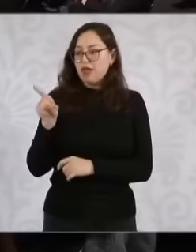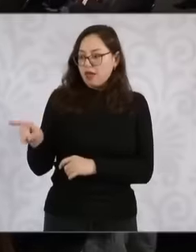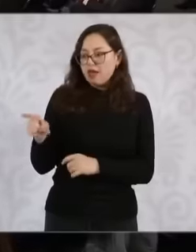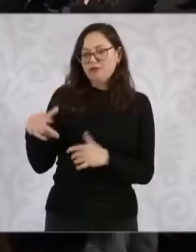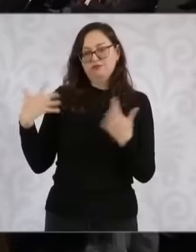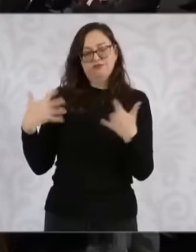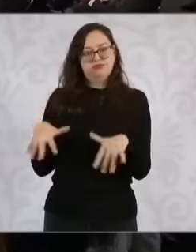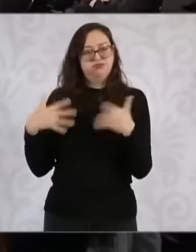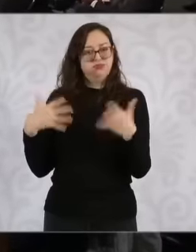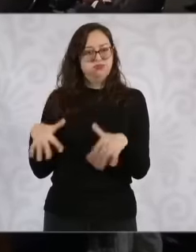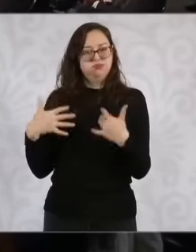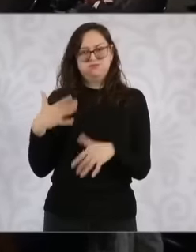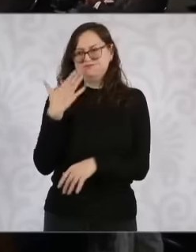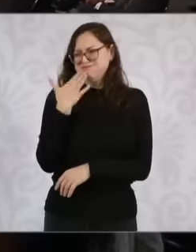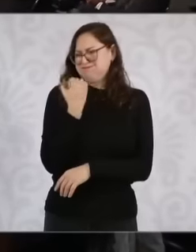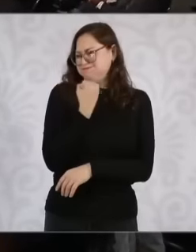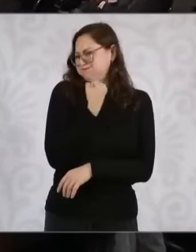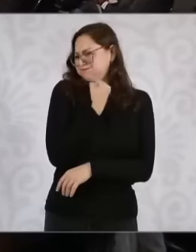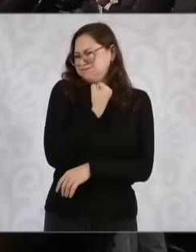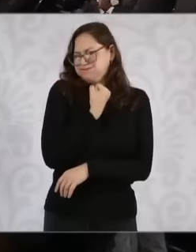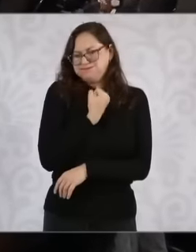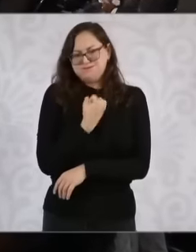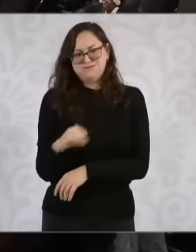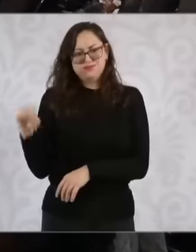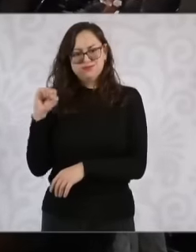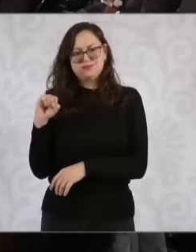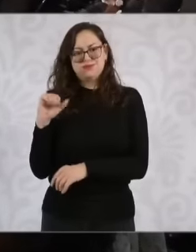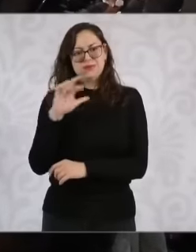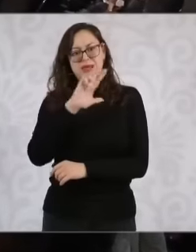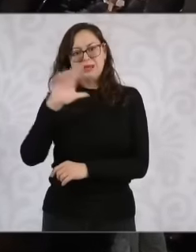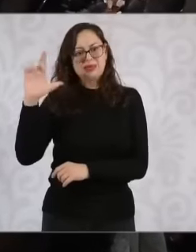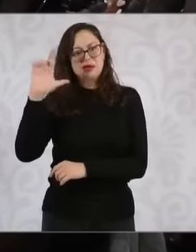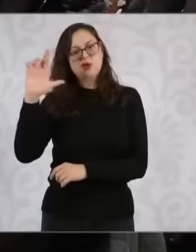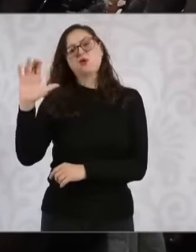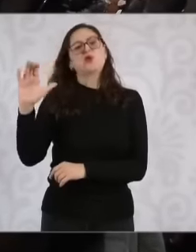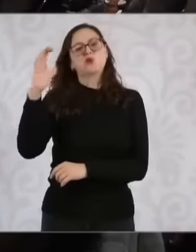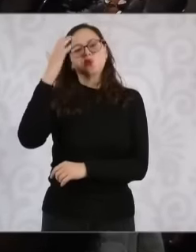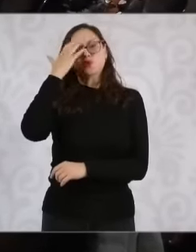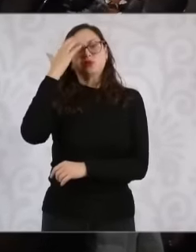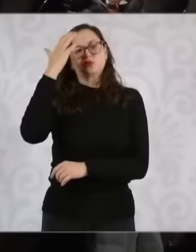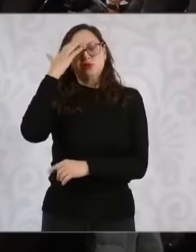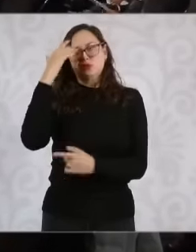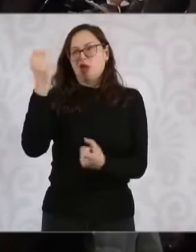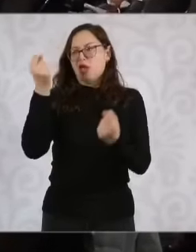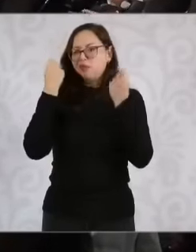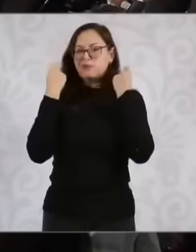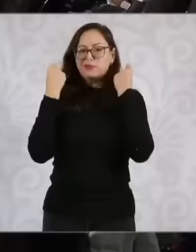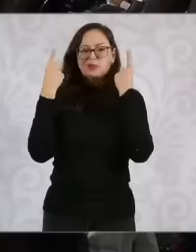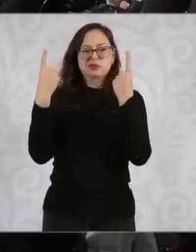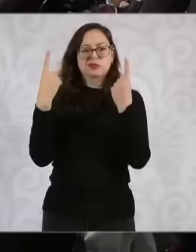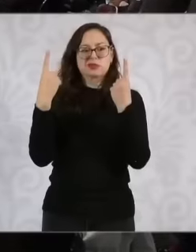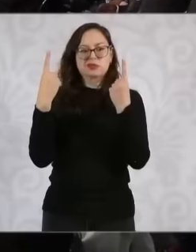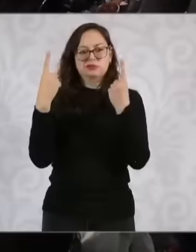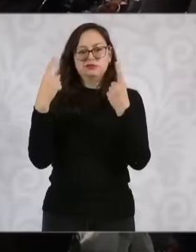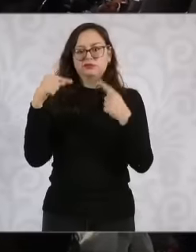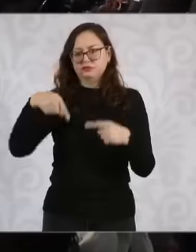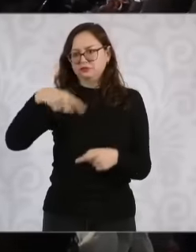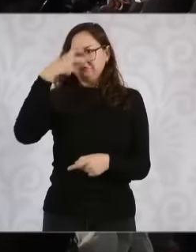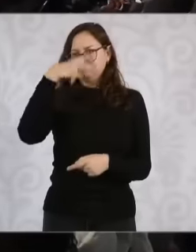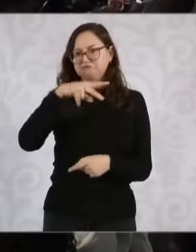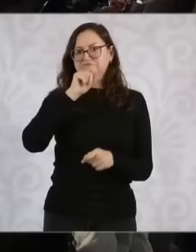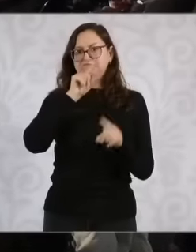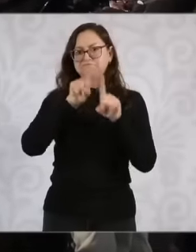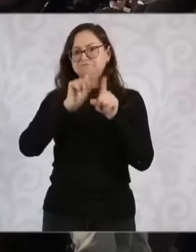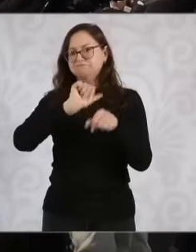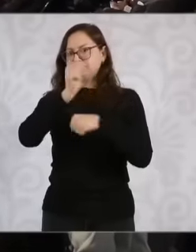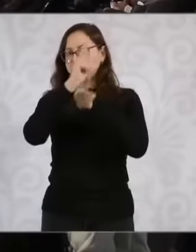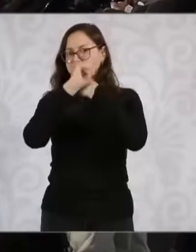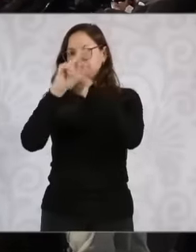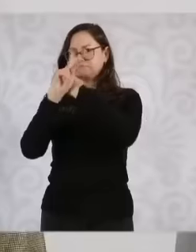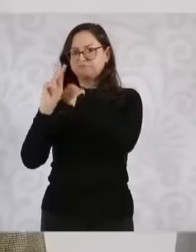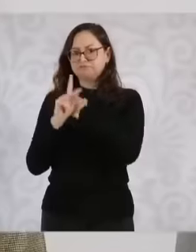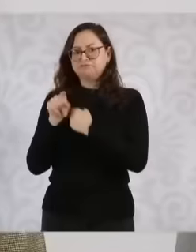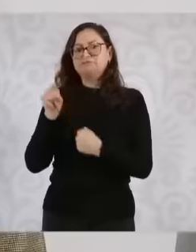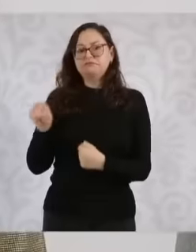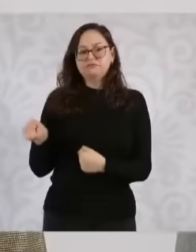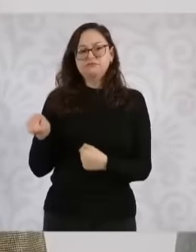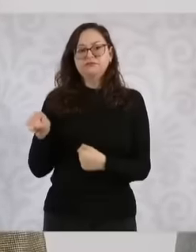and being one of the most recognized doctors in Mexico and abroad, he was director of